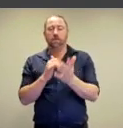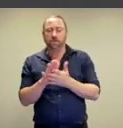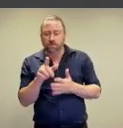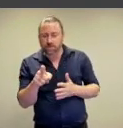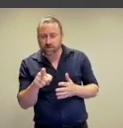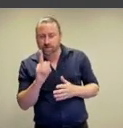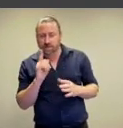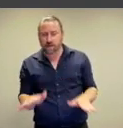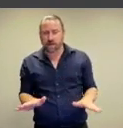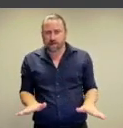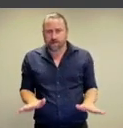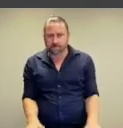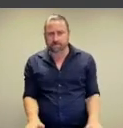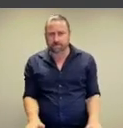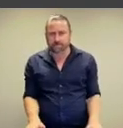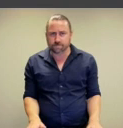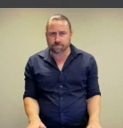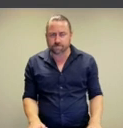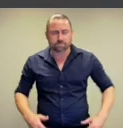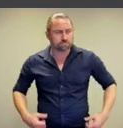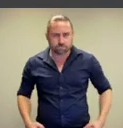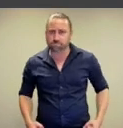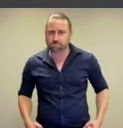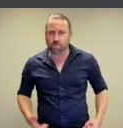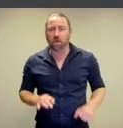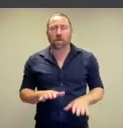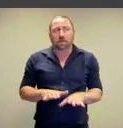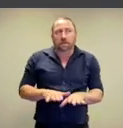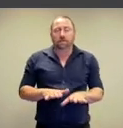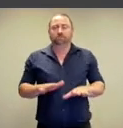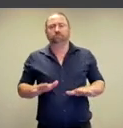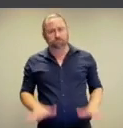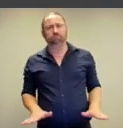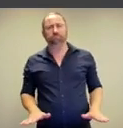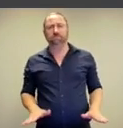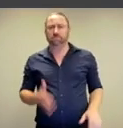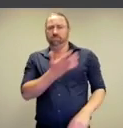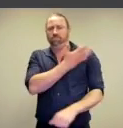look at Ramesh's feet here, how firmly and